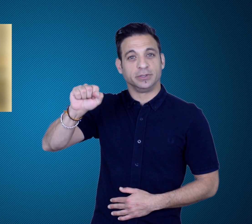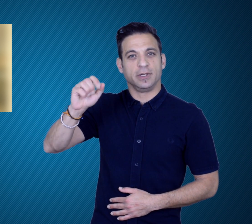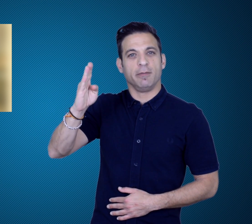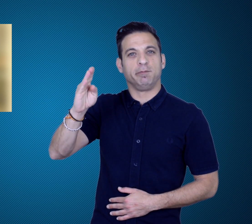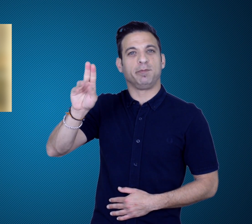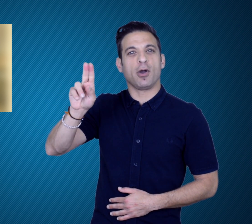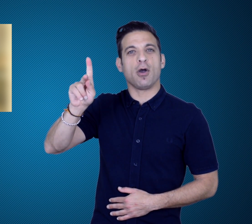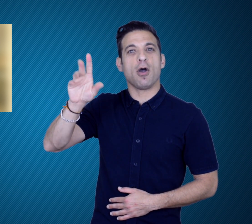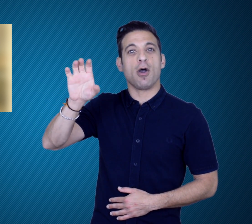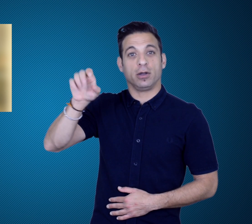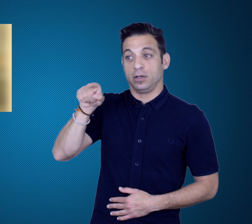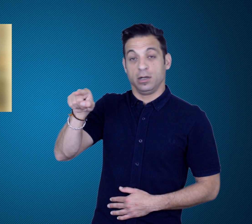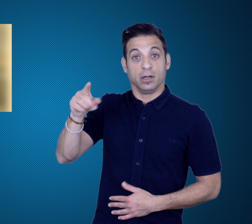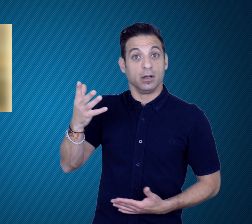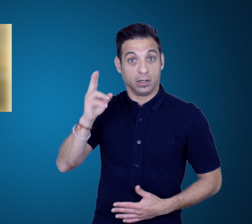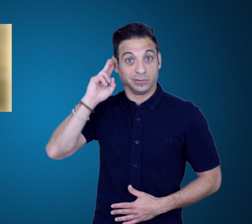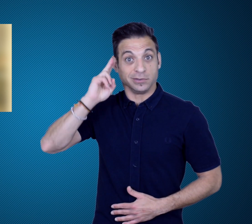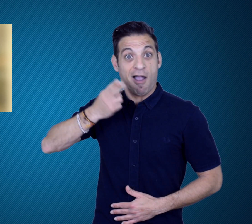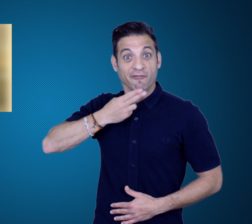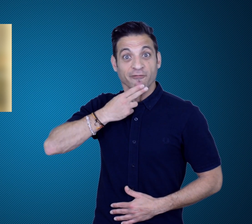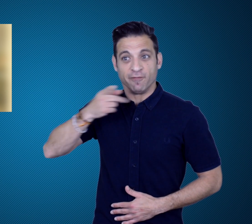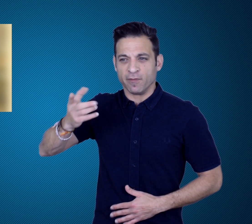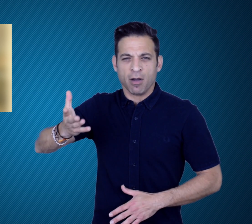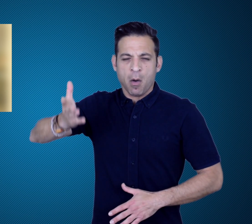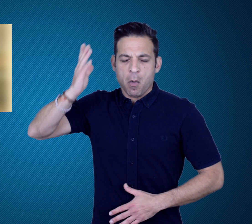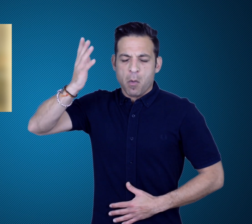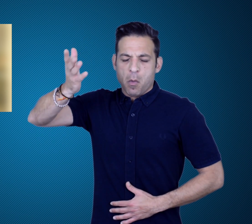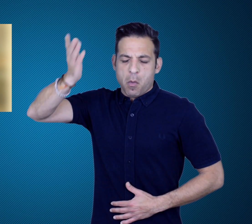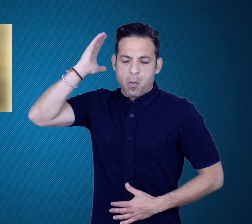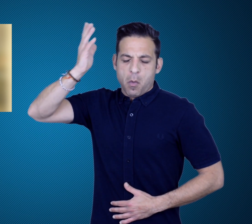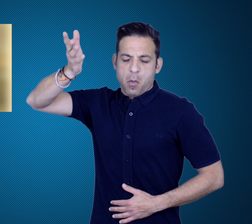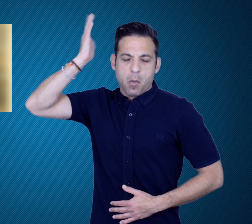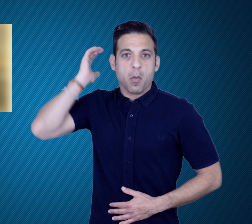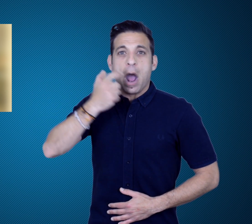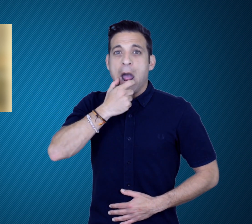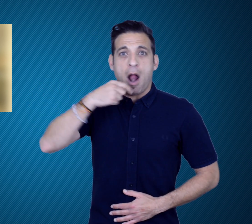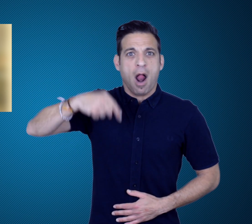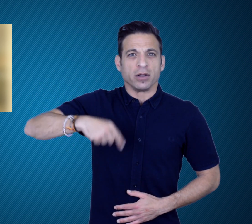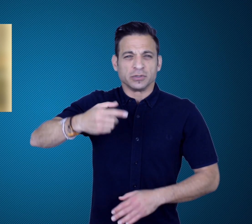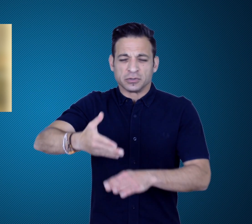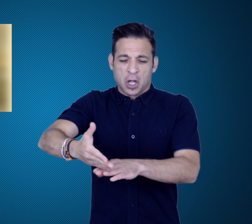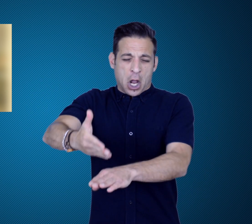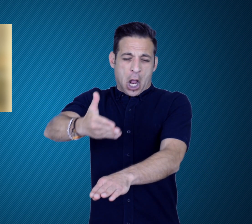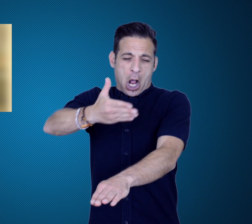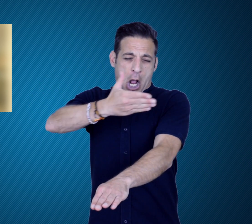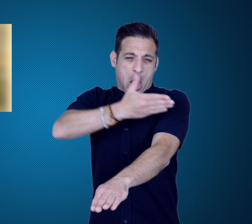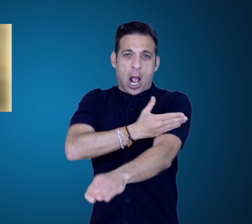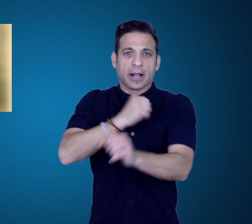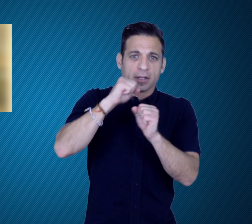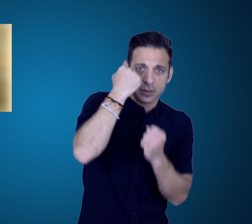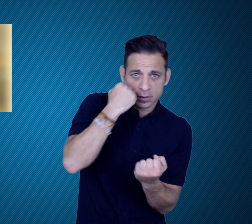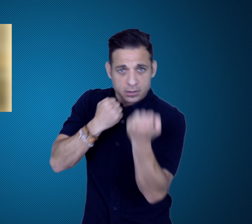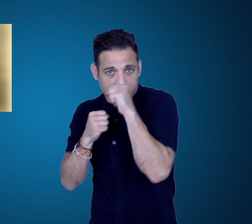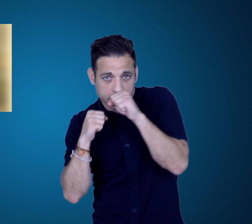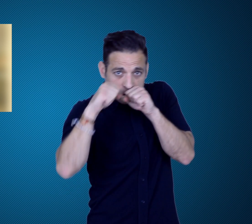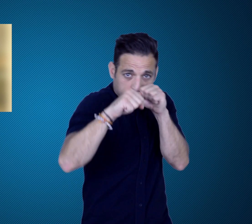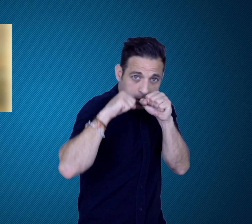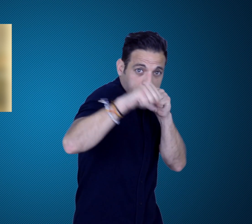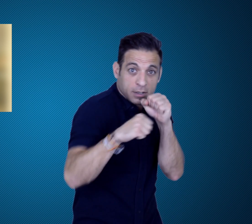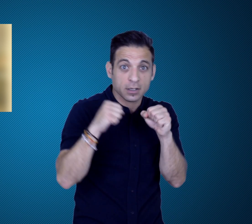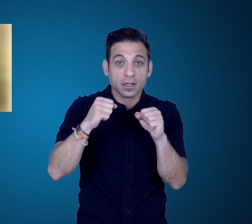boxing champions. He was 188cm tall and a bare-knuckle fighter.